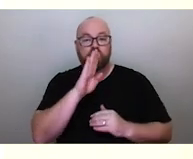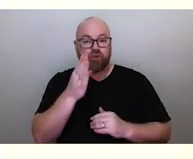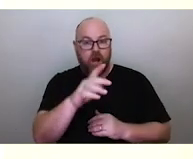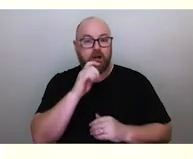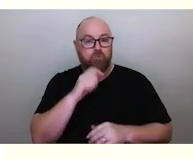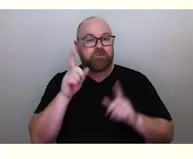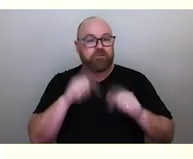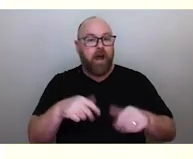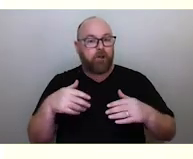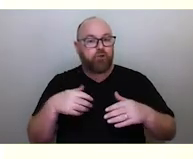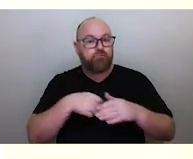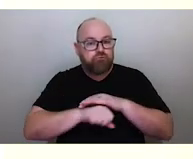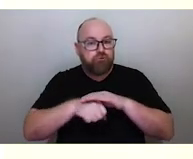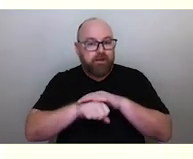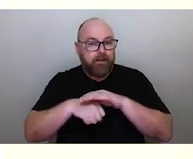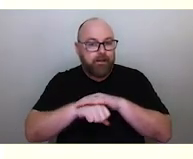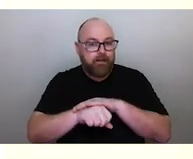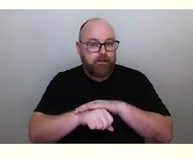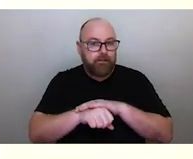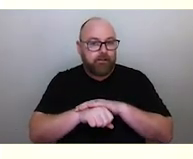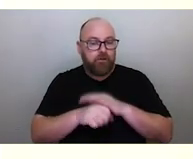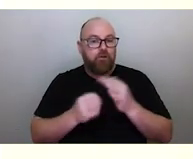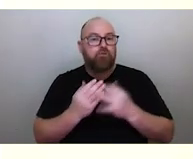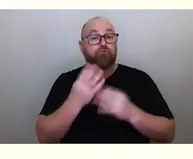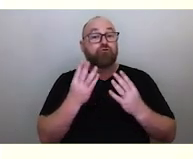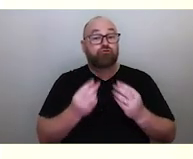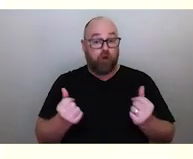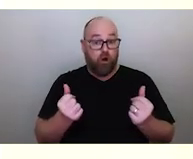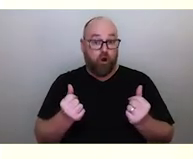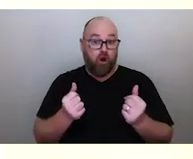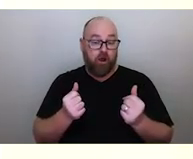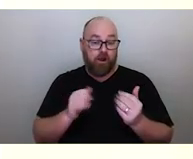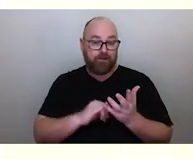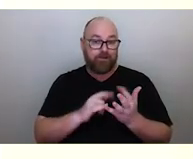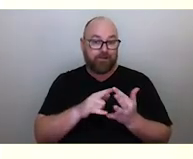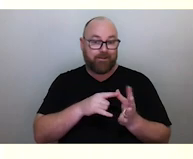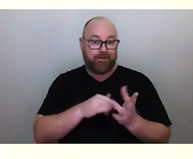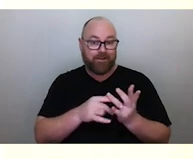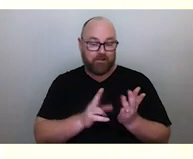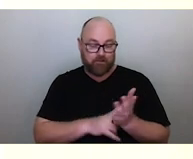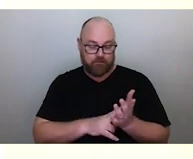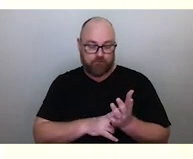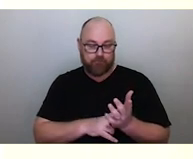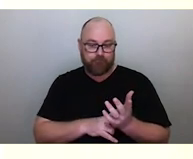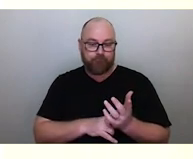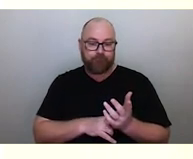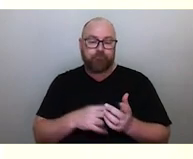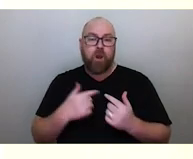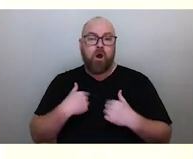in the middle of the dry season. Now, I was taken by Professor Nakata to Mer number of years ago